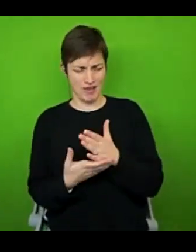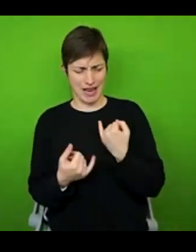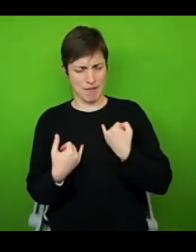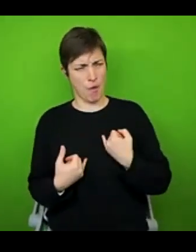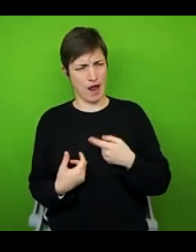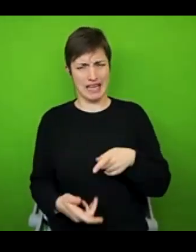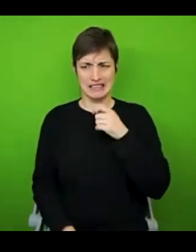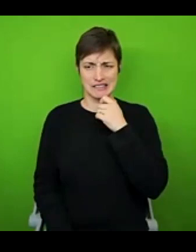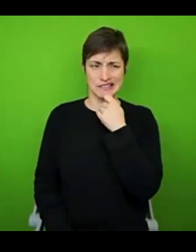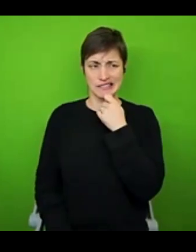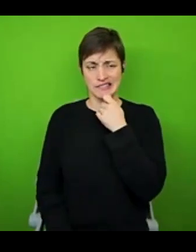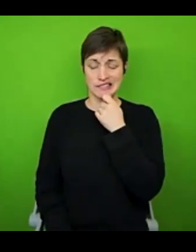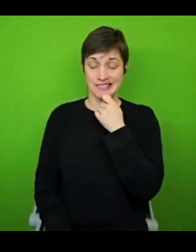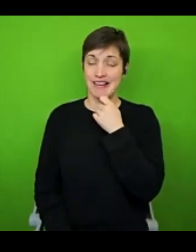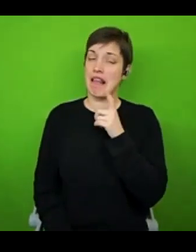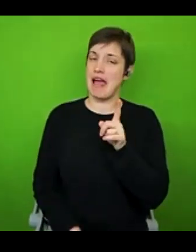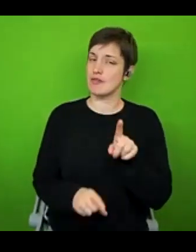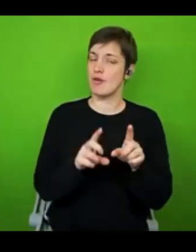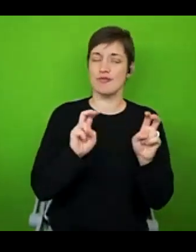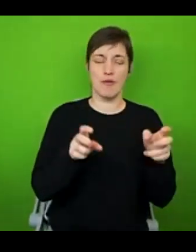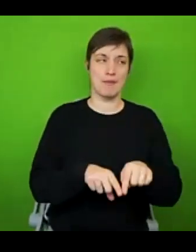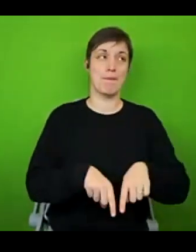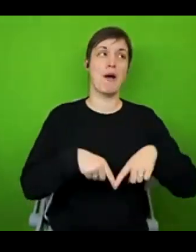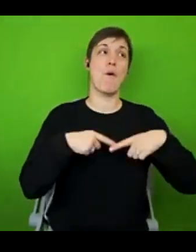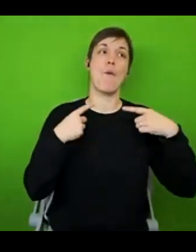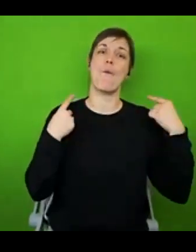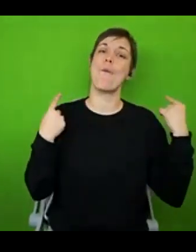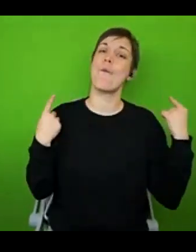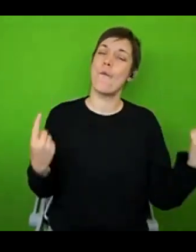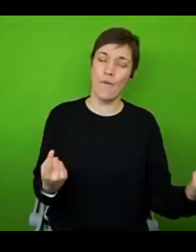And again, that's a whole other topic and something that profoundly affects the majority of people with